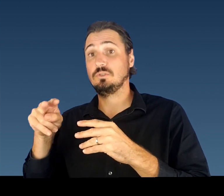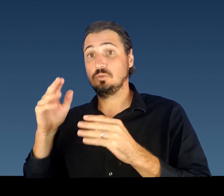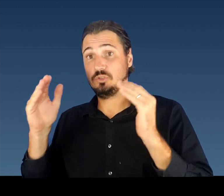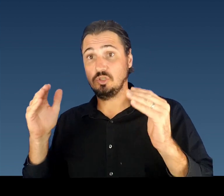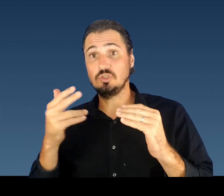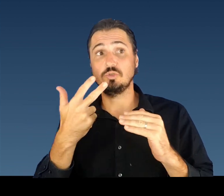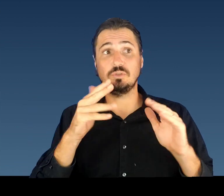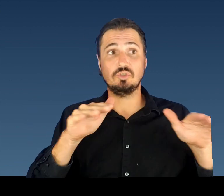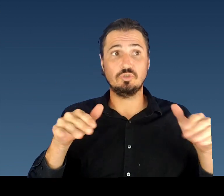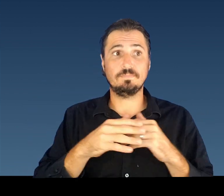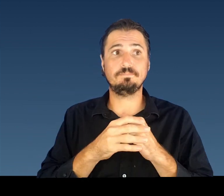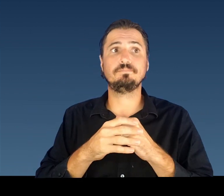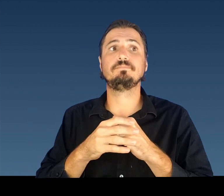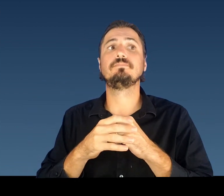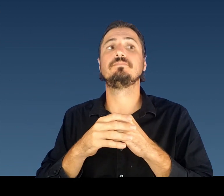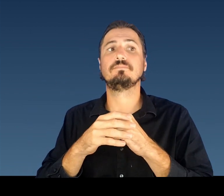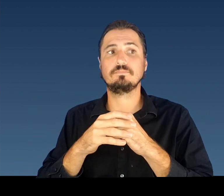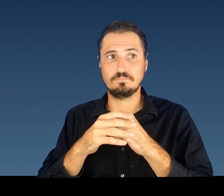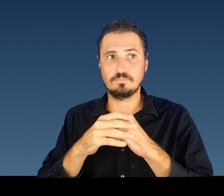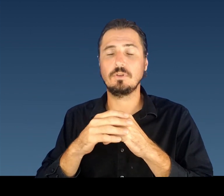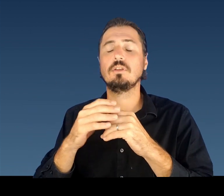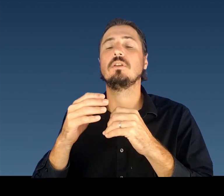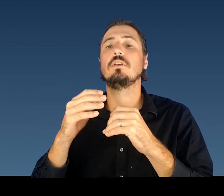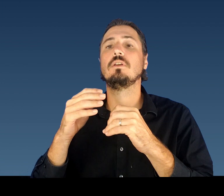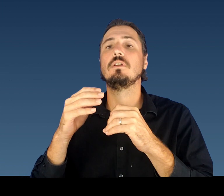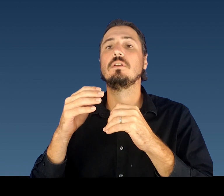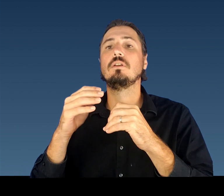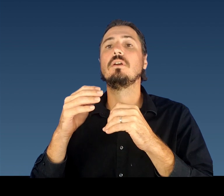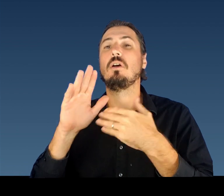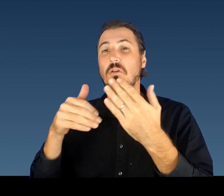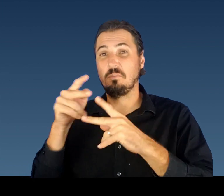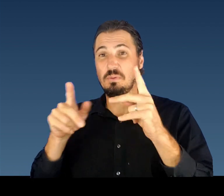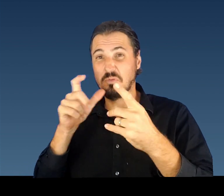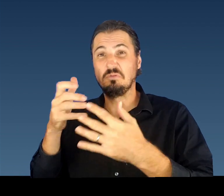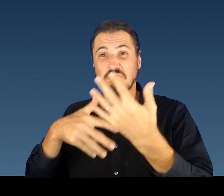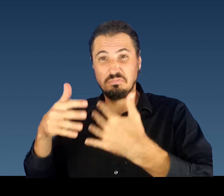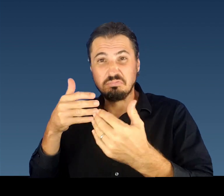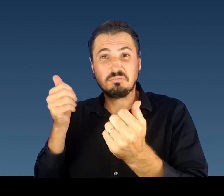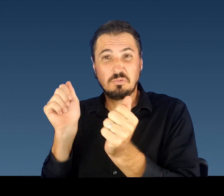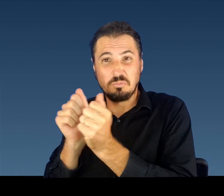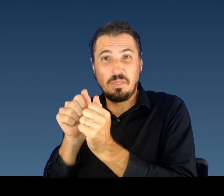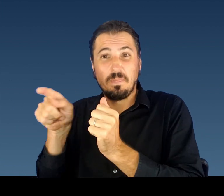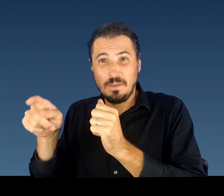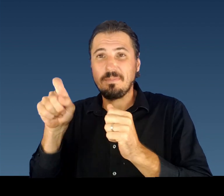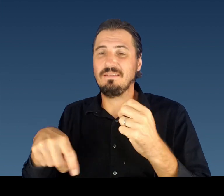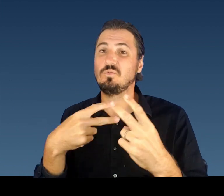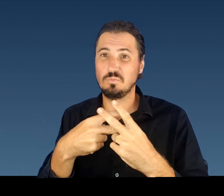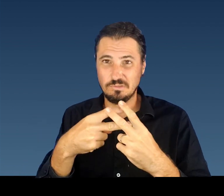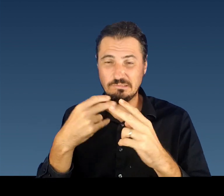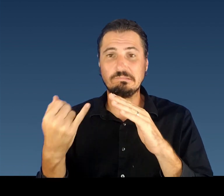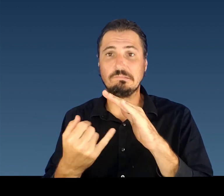For today’s COVID case summary, we turn to Lauren Guest from the Department of Health. Thank you mayor